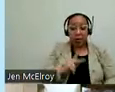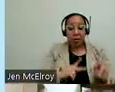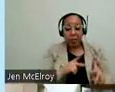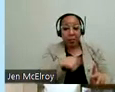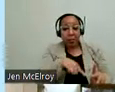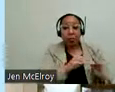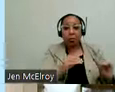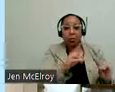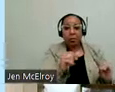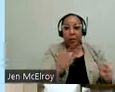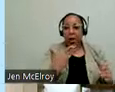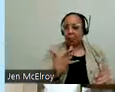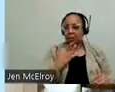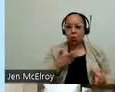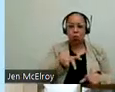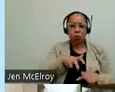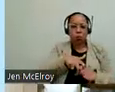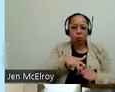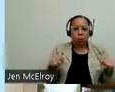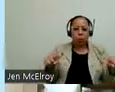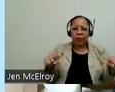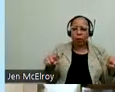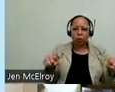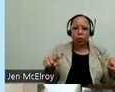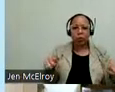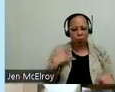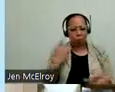being seated. So I wonder if this is going to be something where people